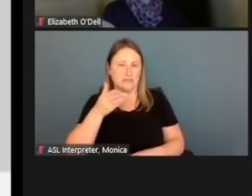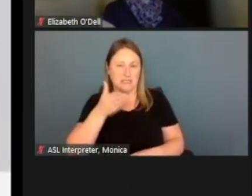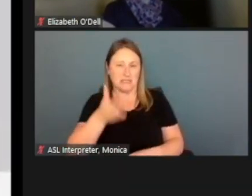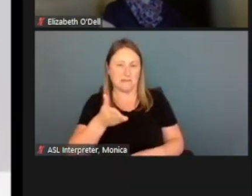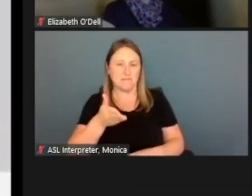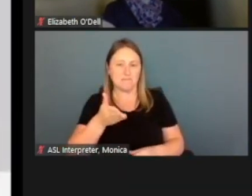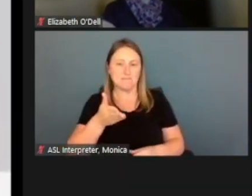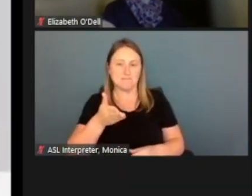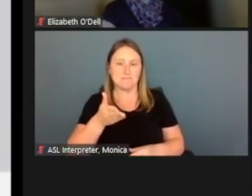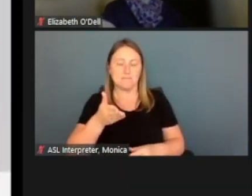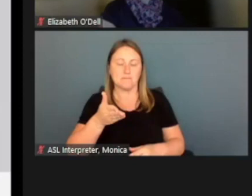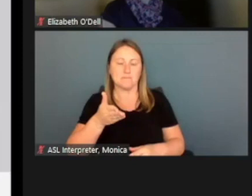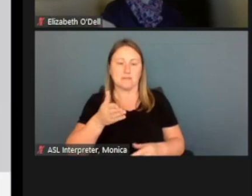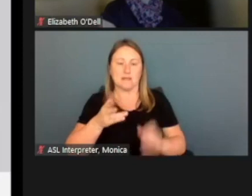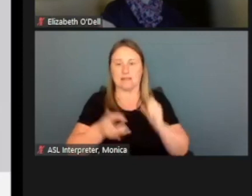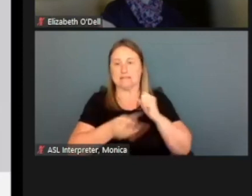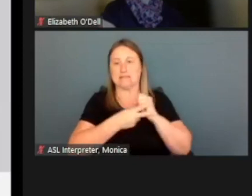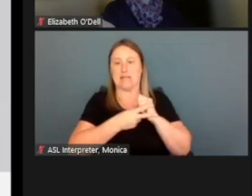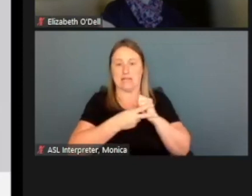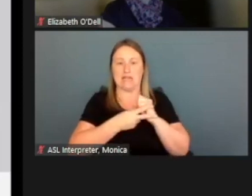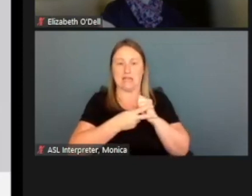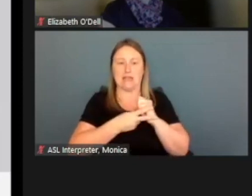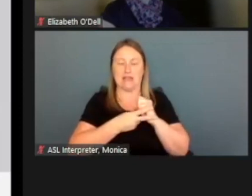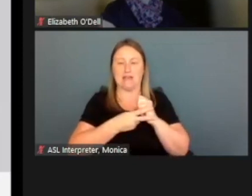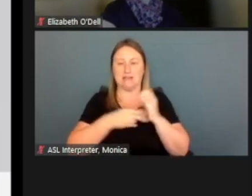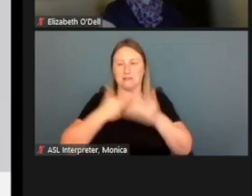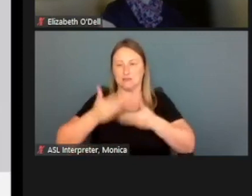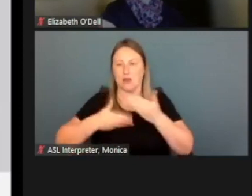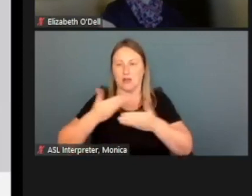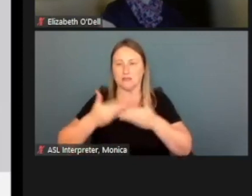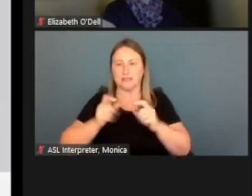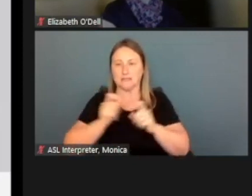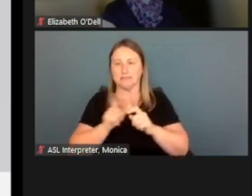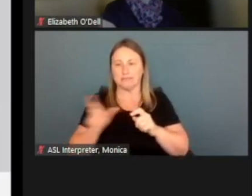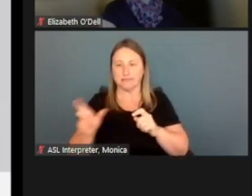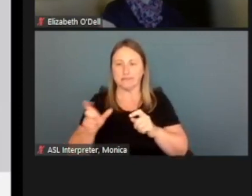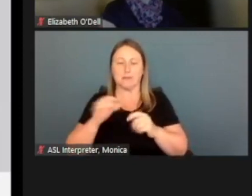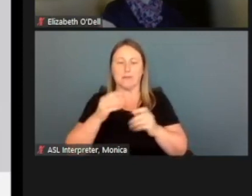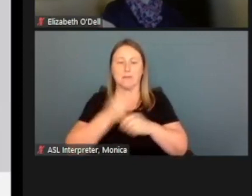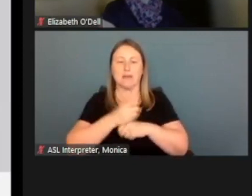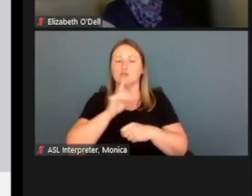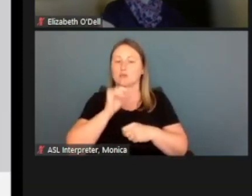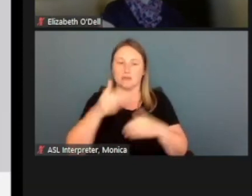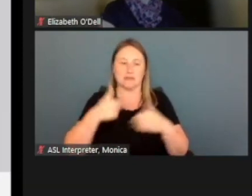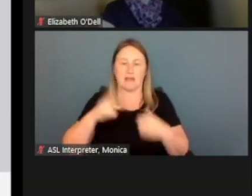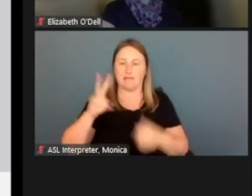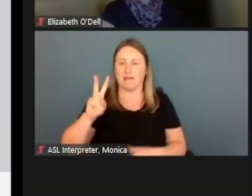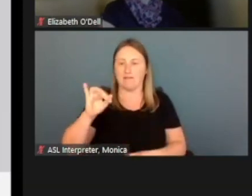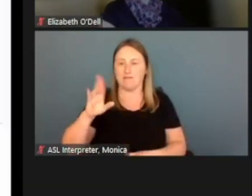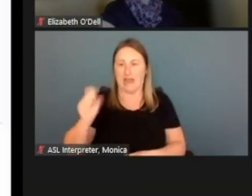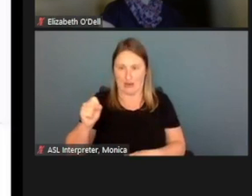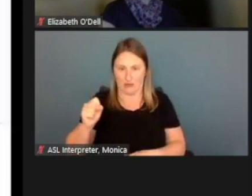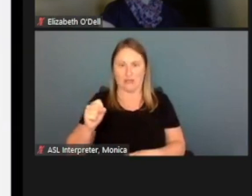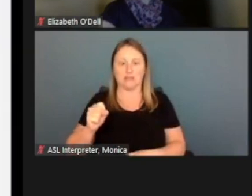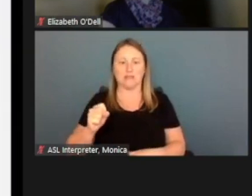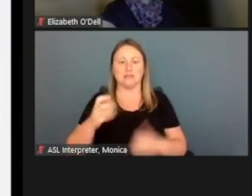I hit, Save. Now it's going through like a process to make sure it doesn't have a virus on it and it's now save and done.